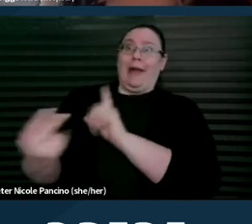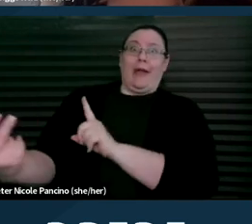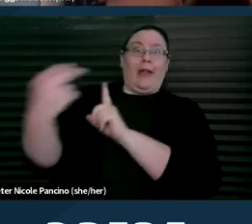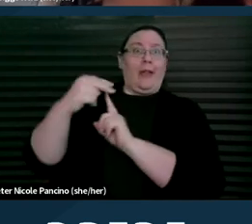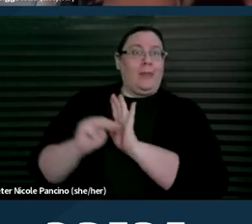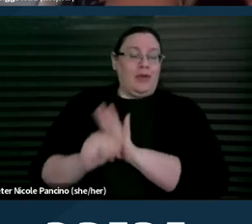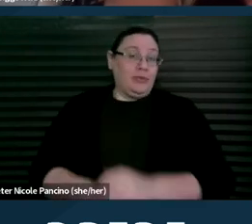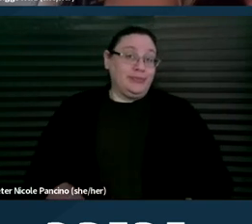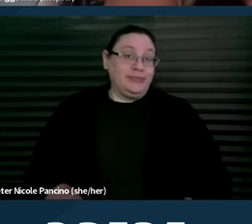Next slide, please.